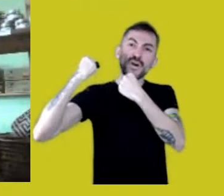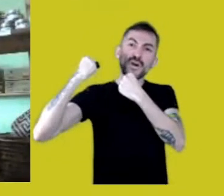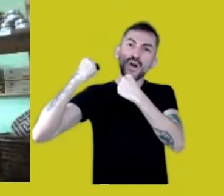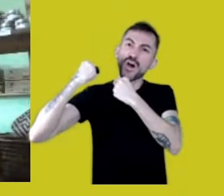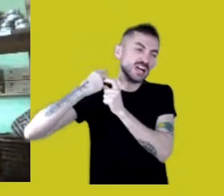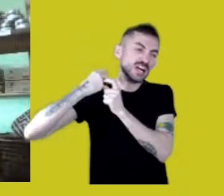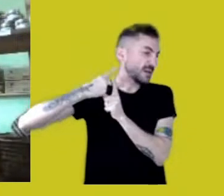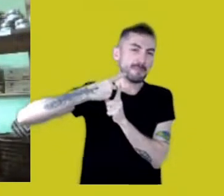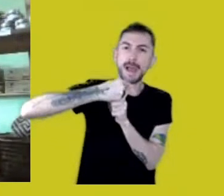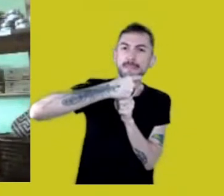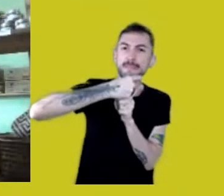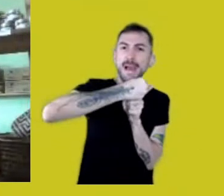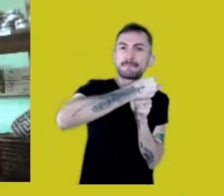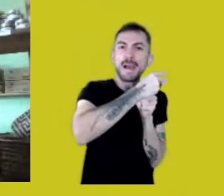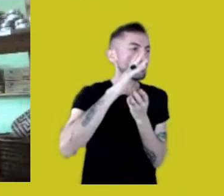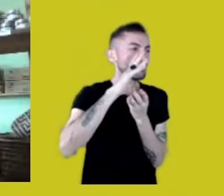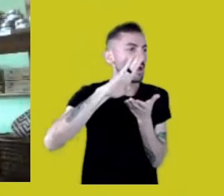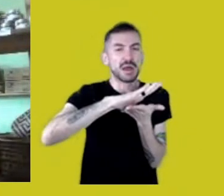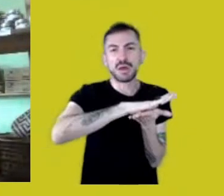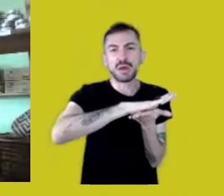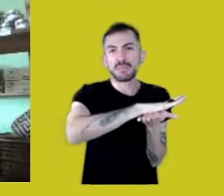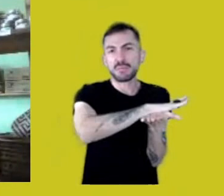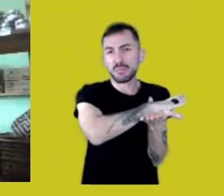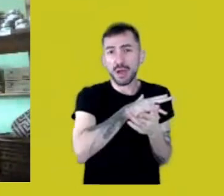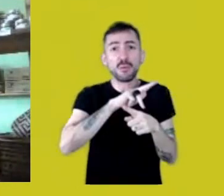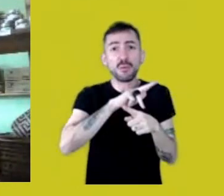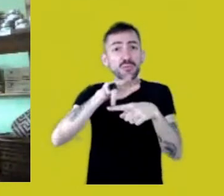Covid-19 is spreading everywhere,